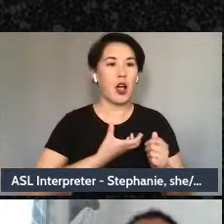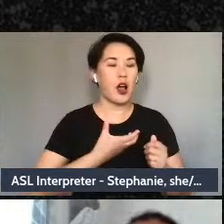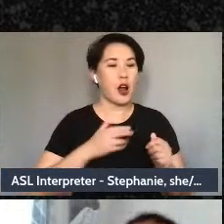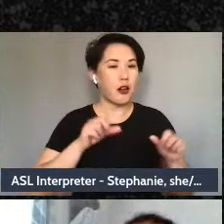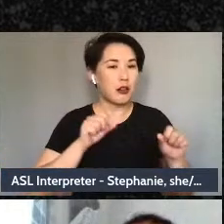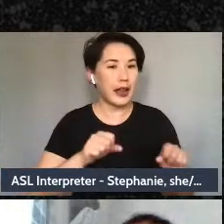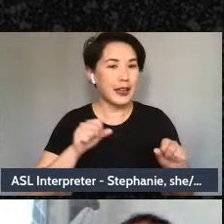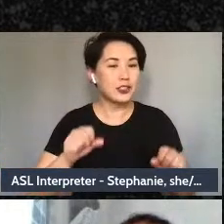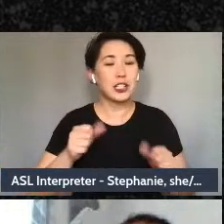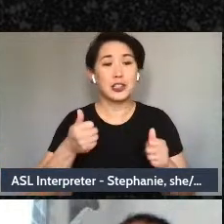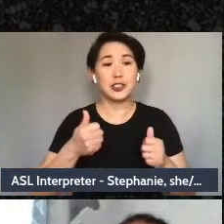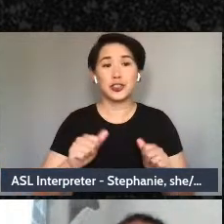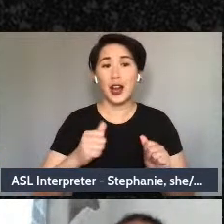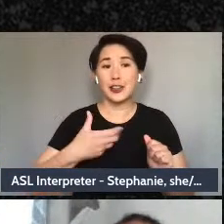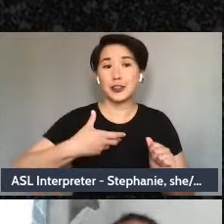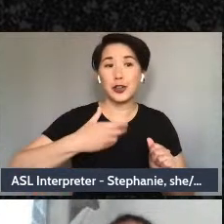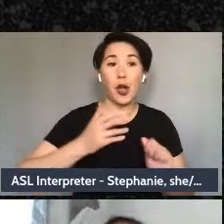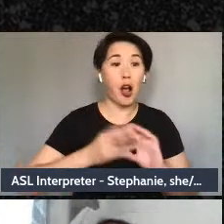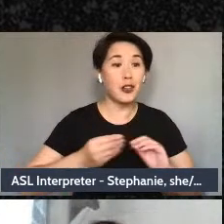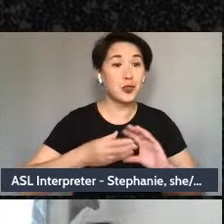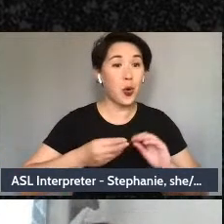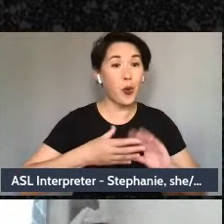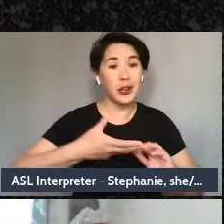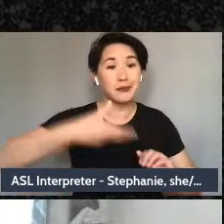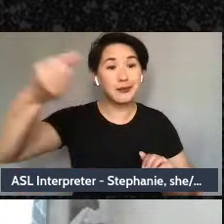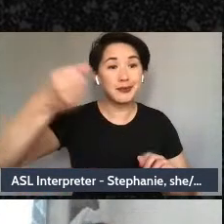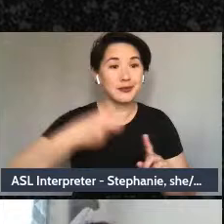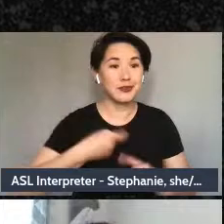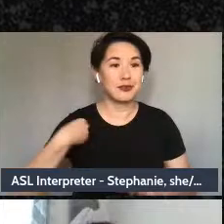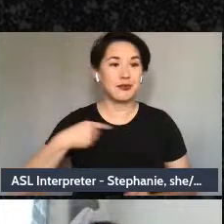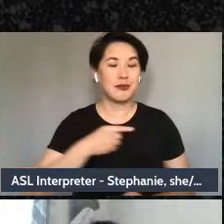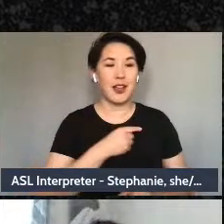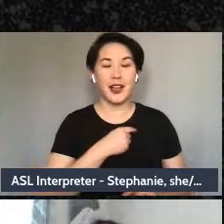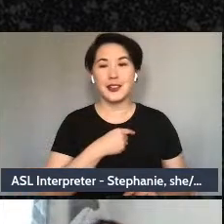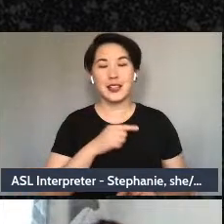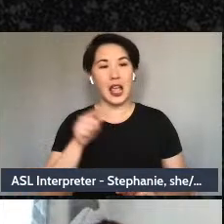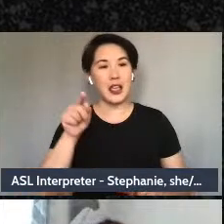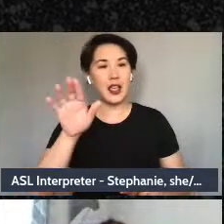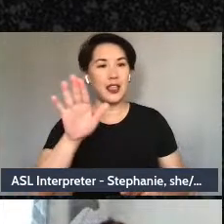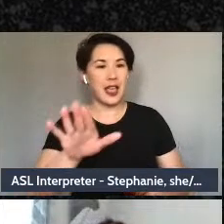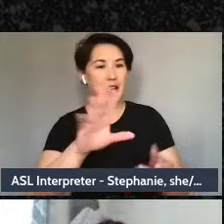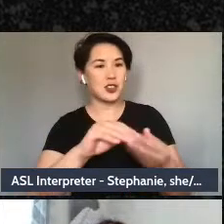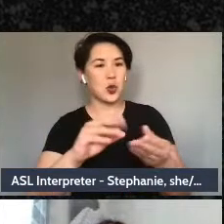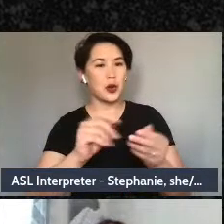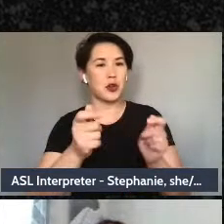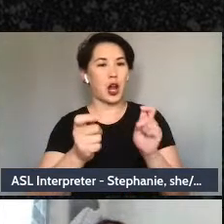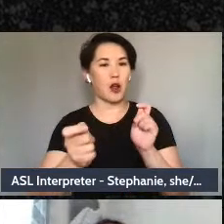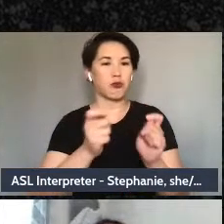and use them to kind of tell a story that is convenient for them. We're going to talk about